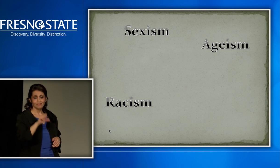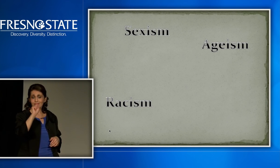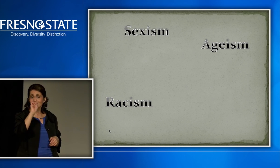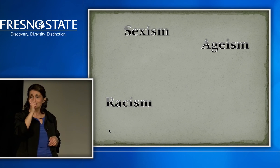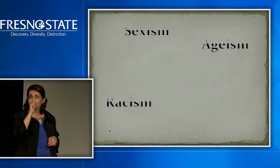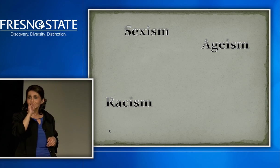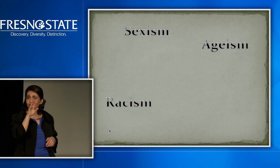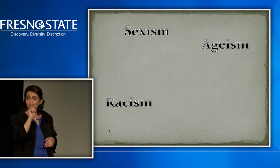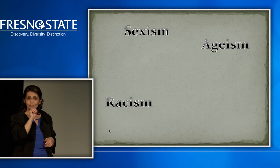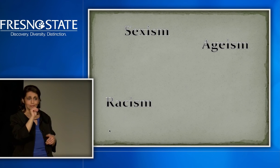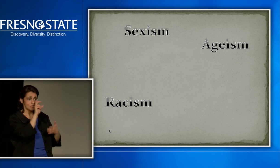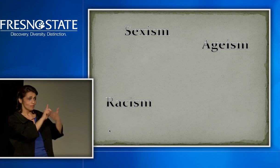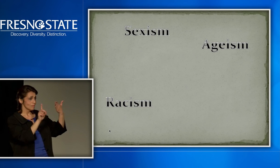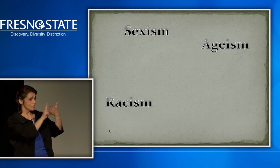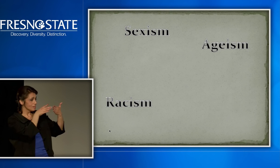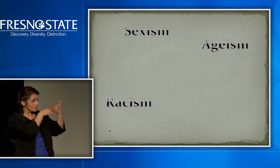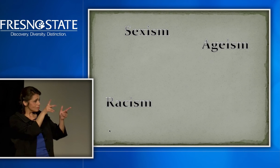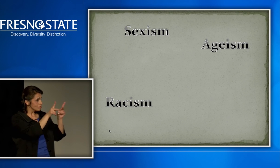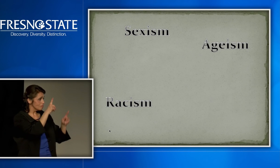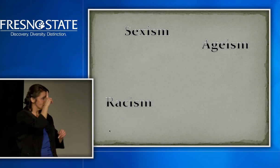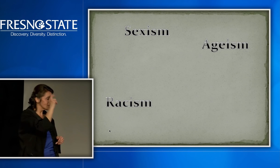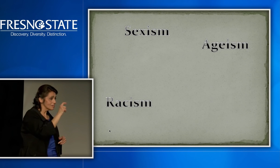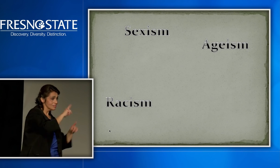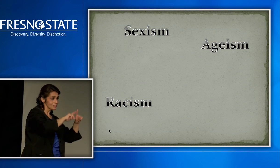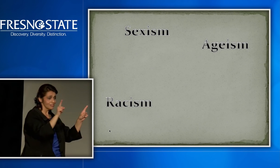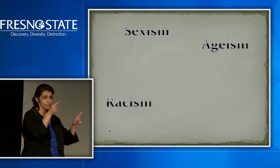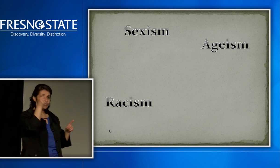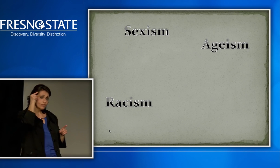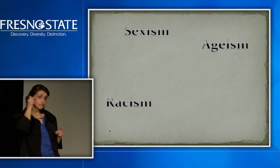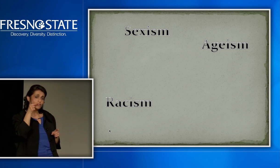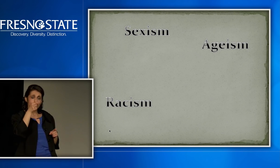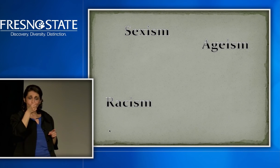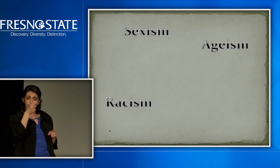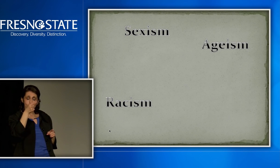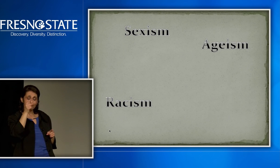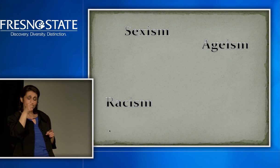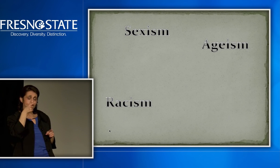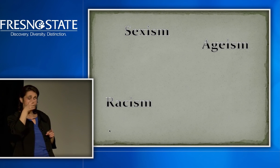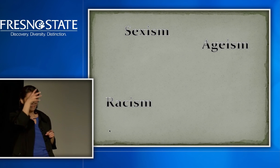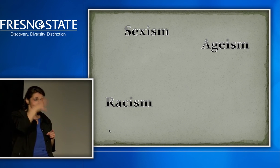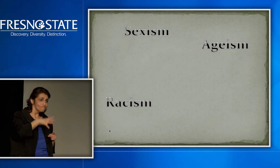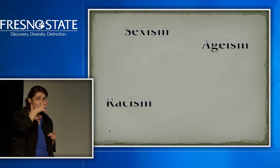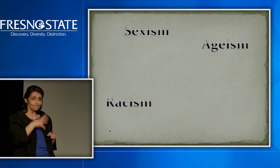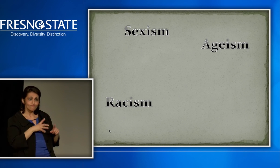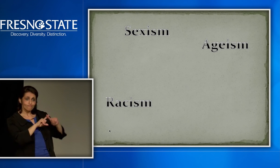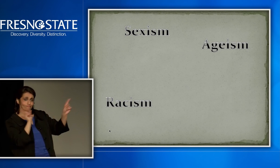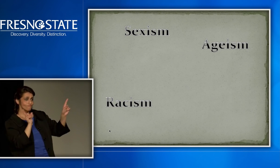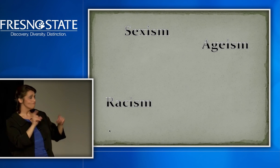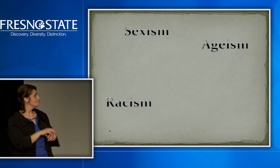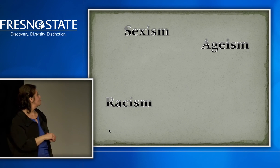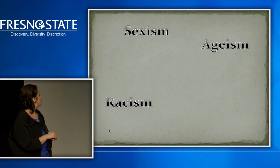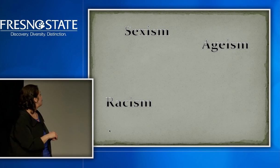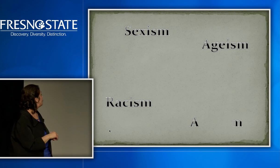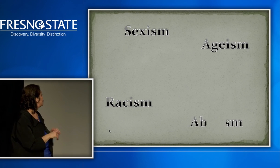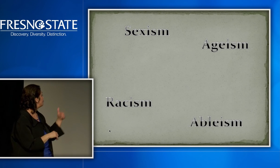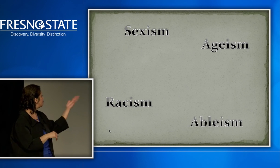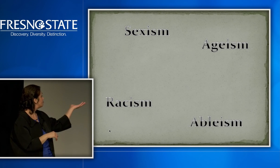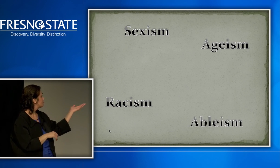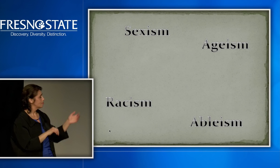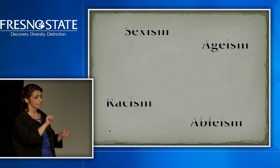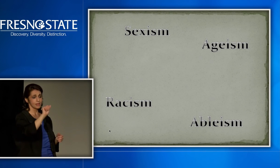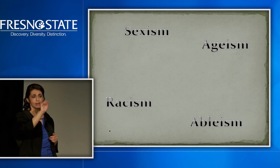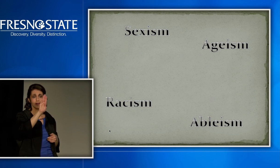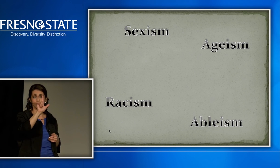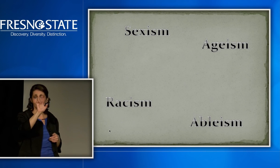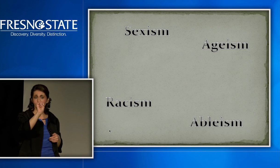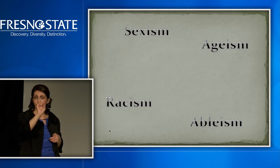Sexism, discrimination against a person because of their gender.